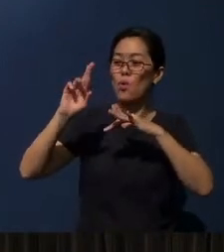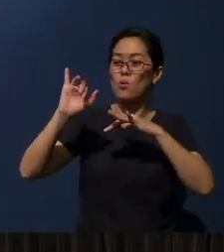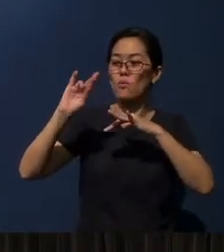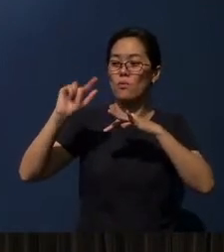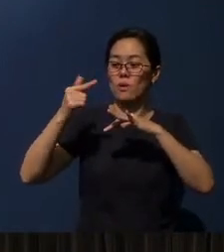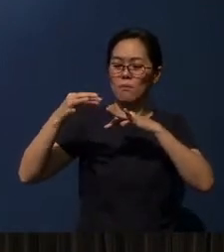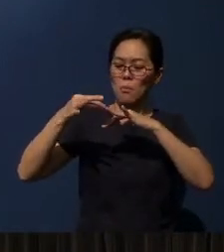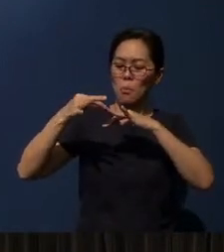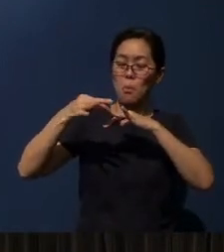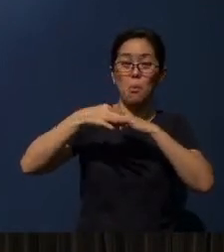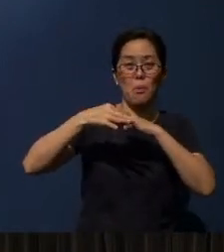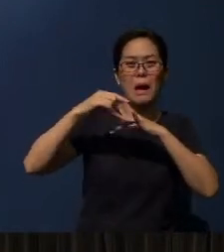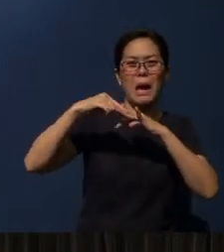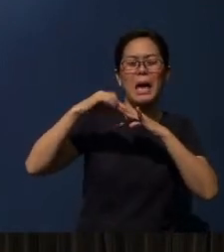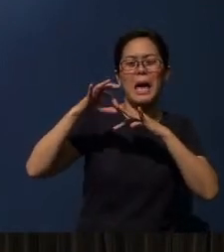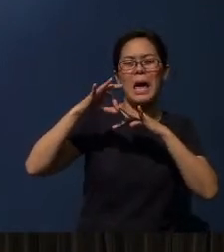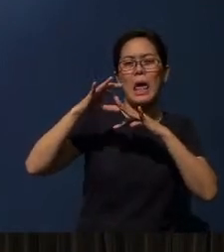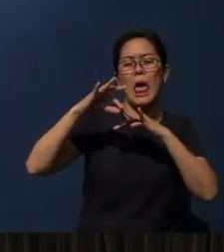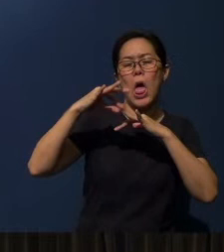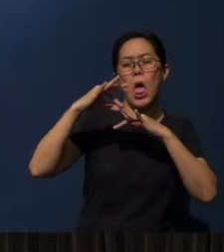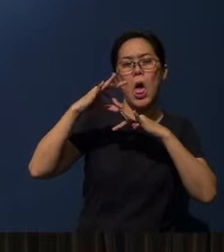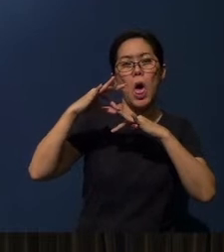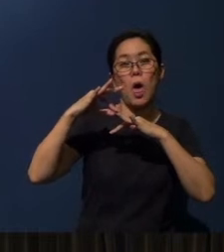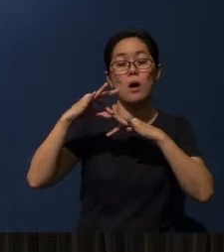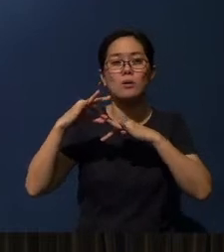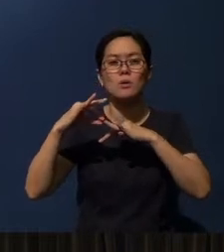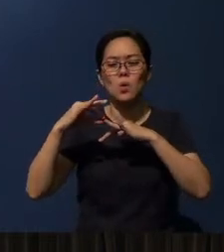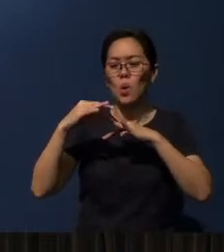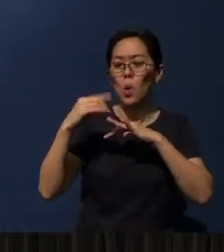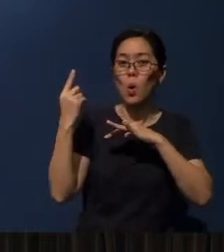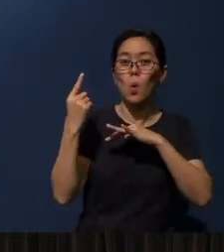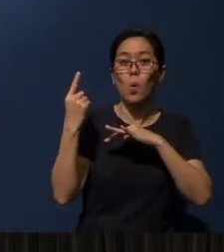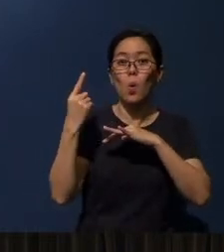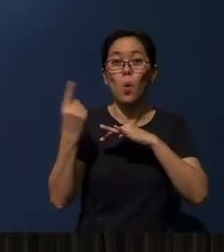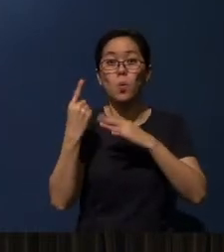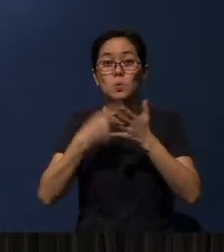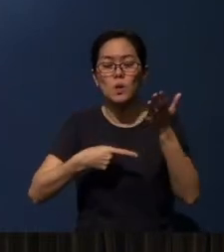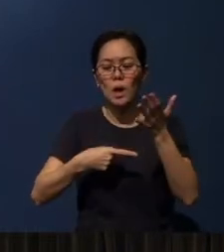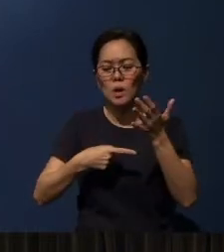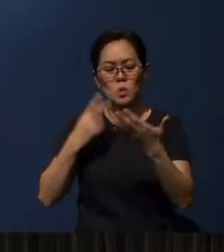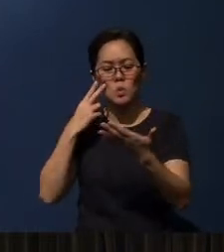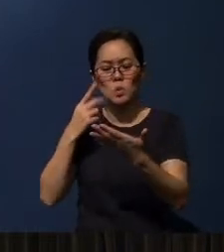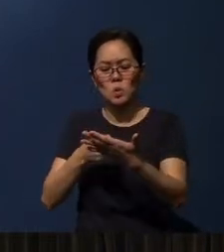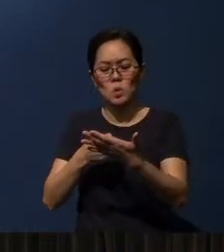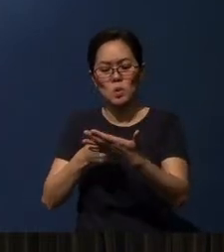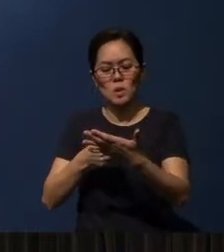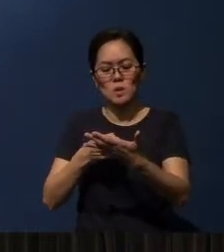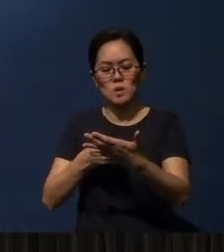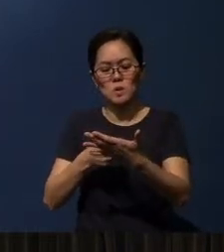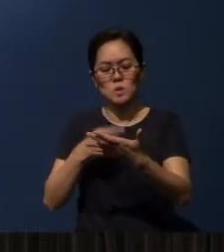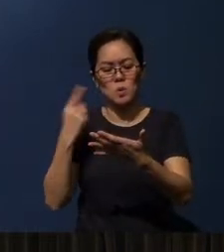Well, “Reflect” means to always look at it. Always remember it.